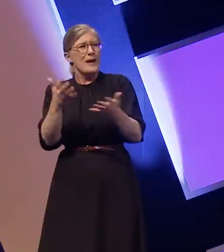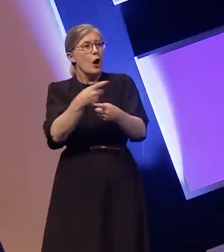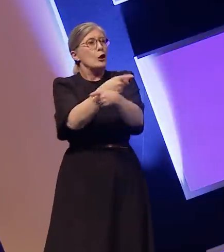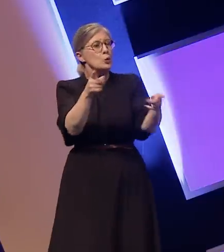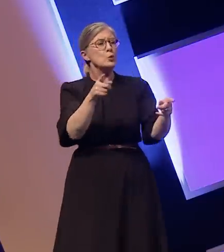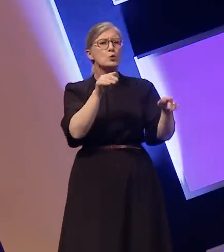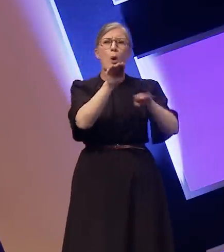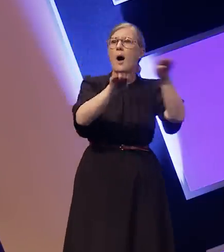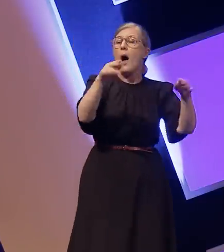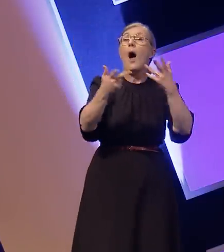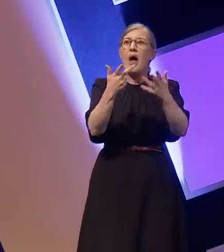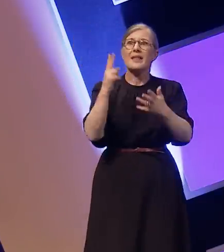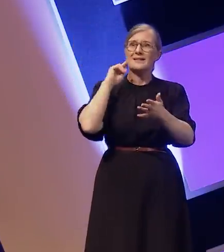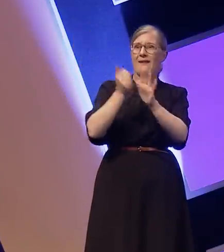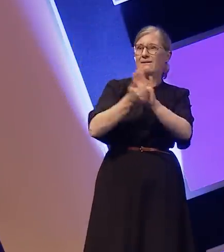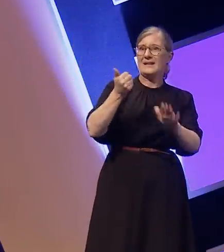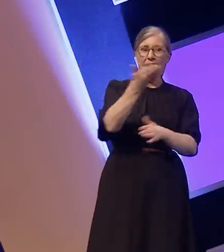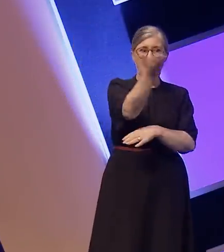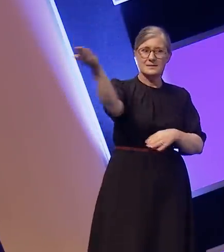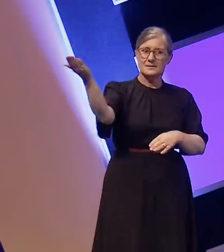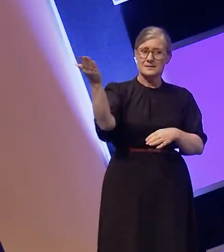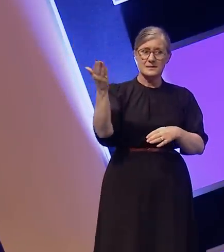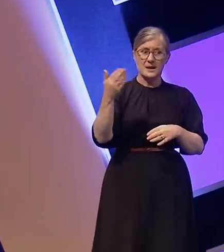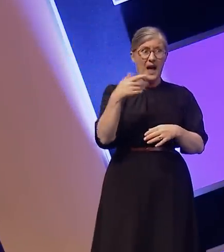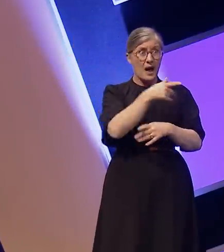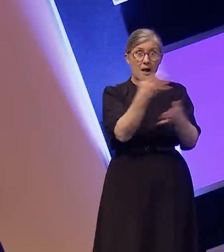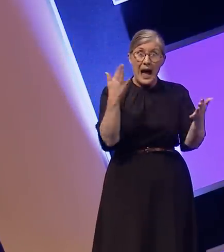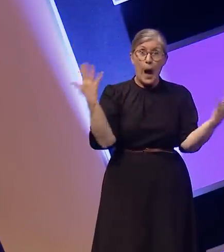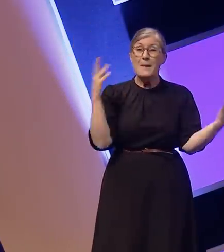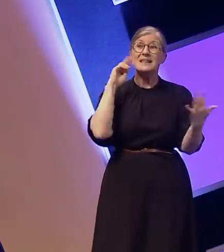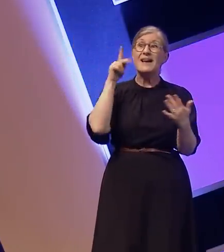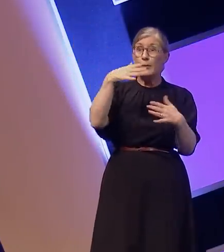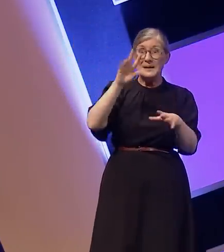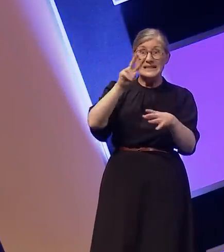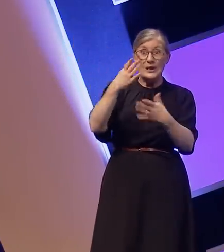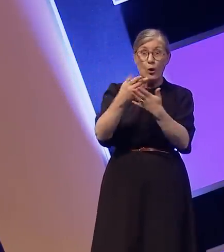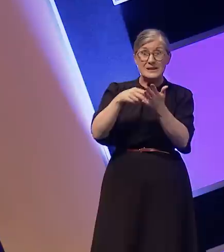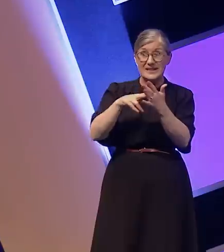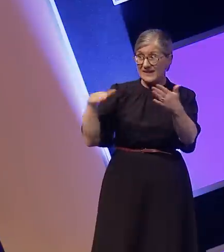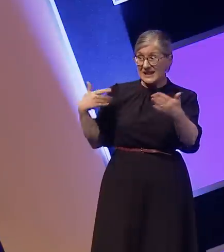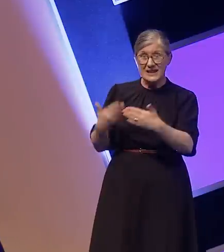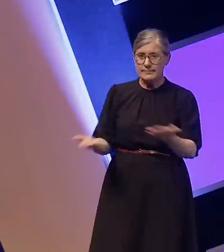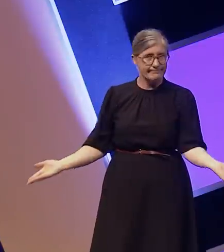yet how many deaf characters have we seen on tv recently? It is not enough to only elevate me, there